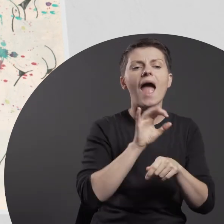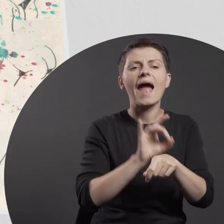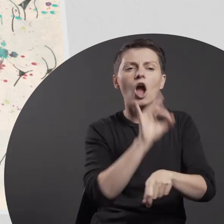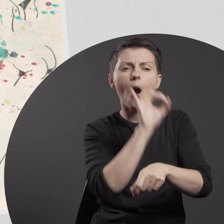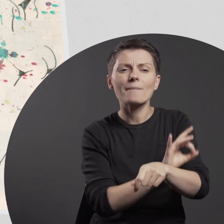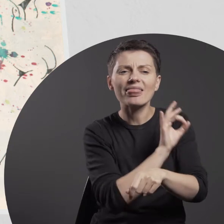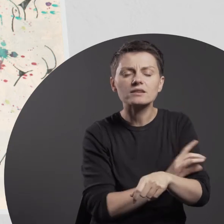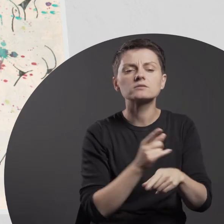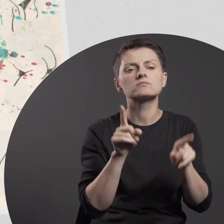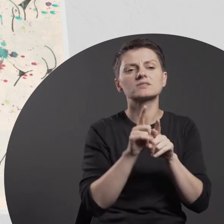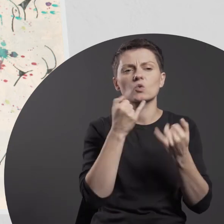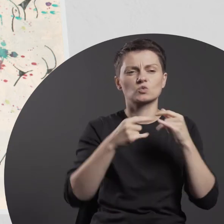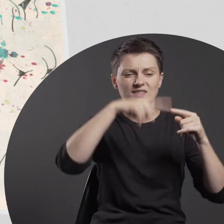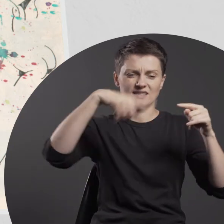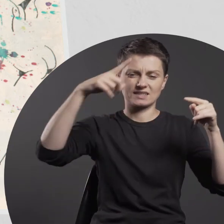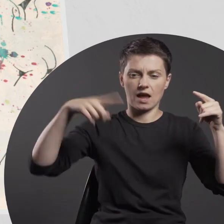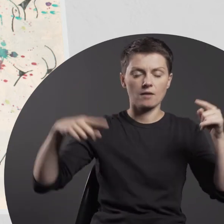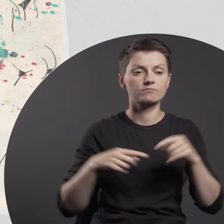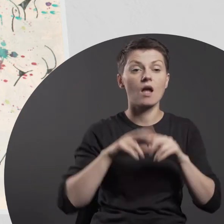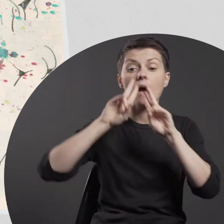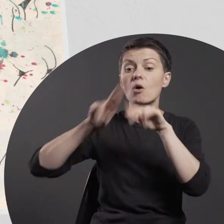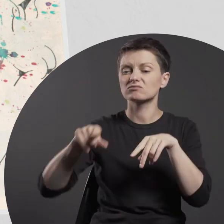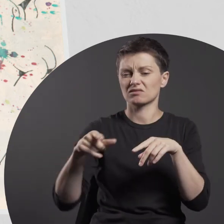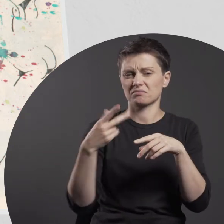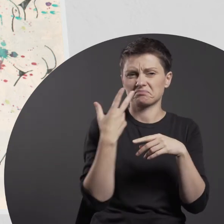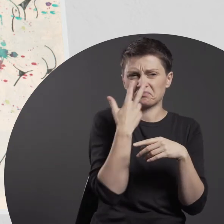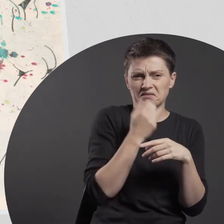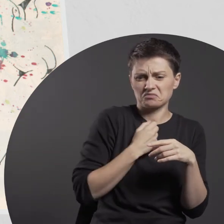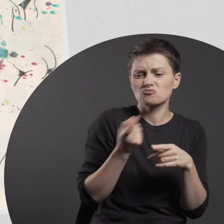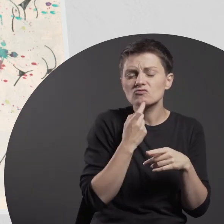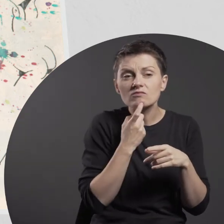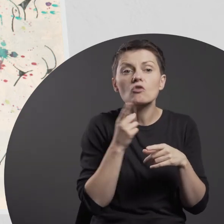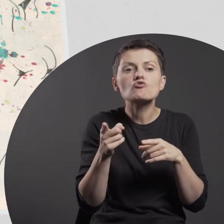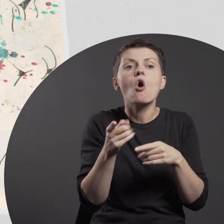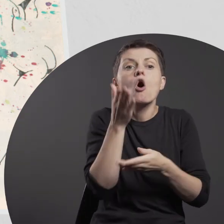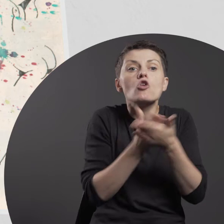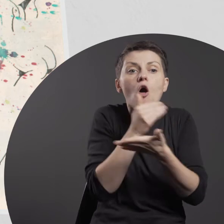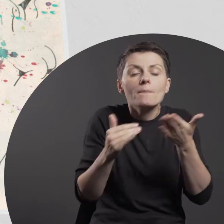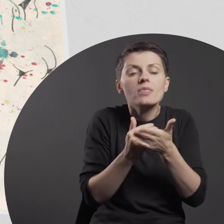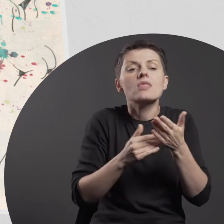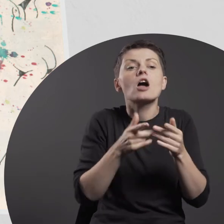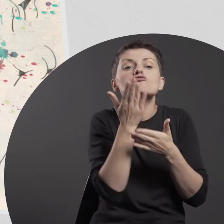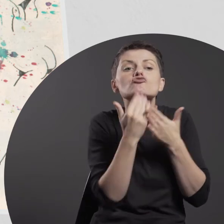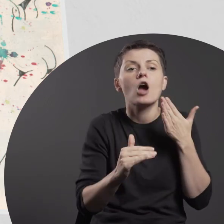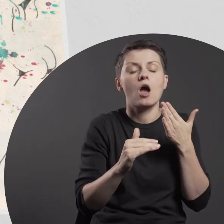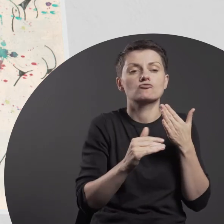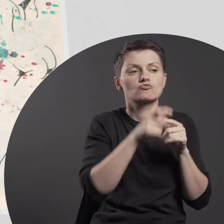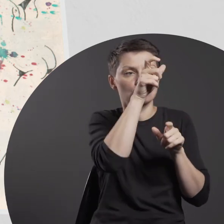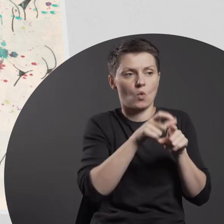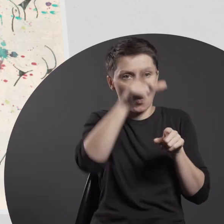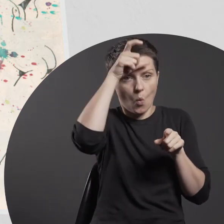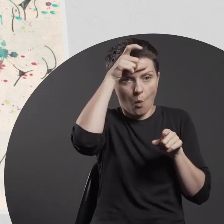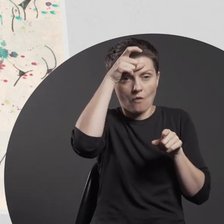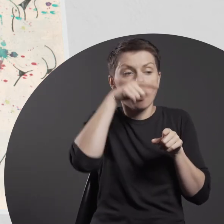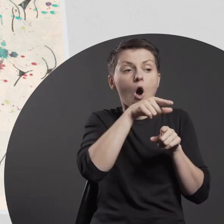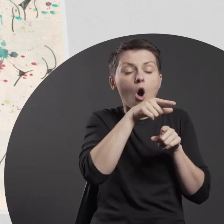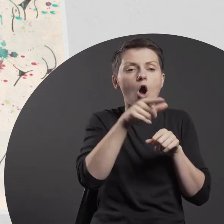these nondescript shapes are human figures disassembled into basic parts.